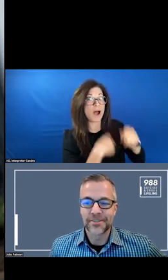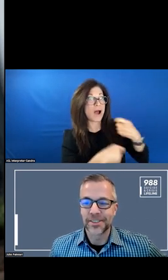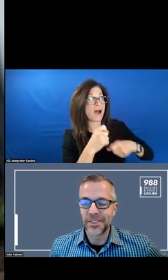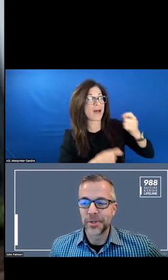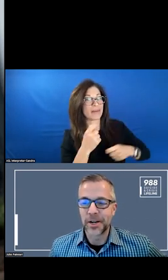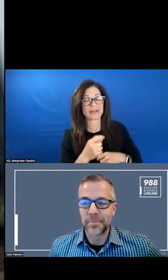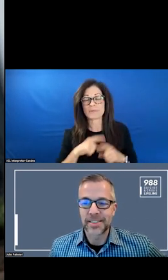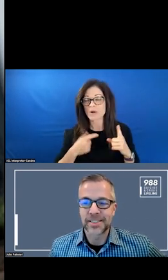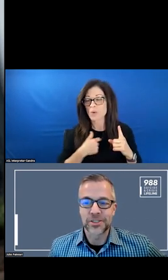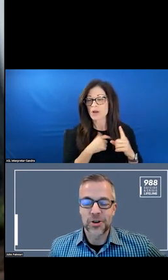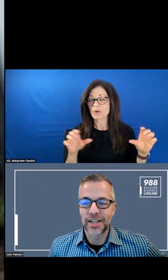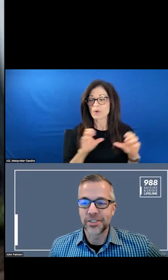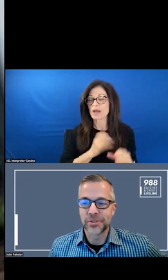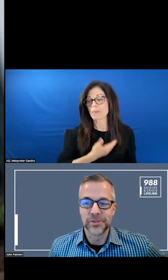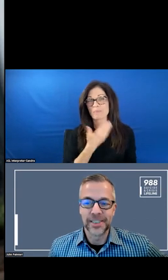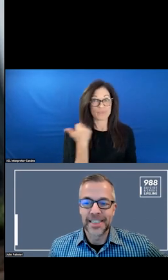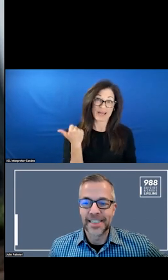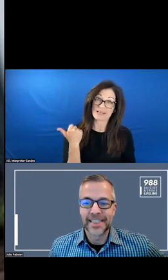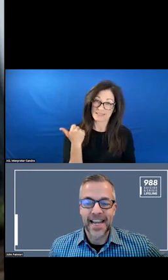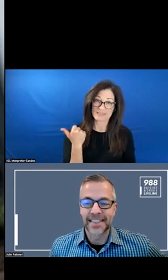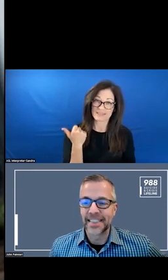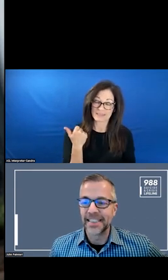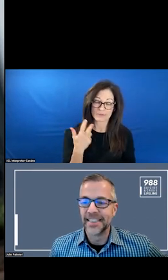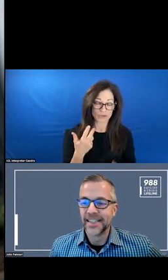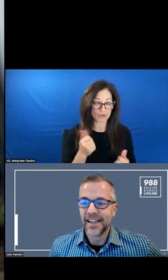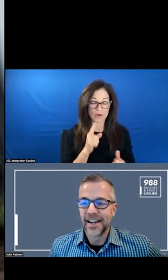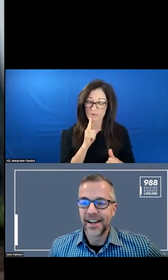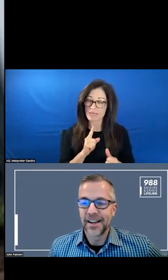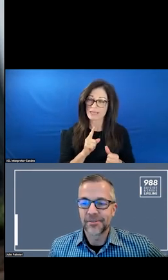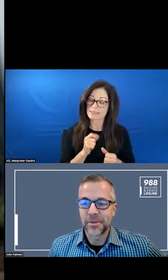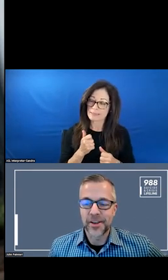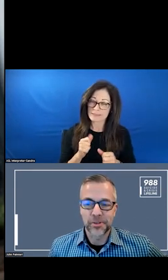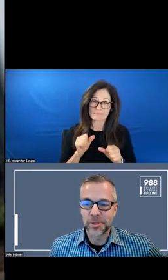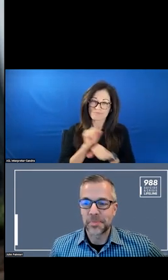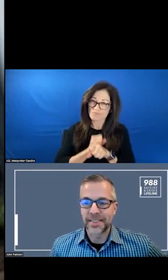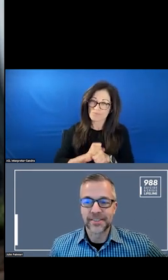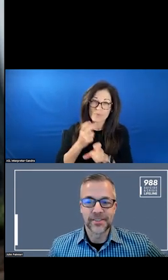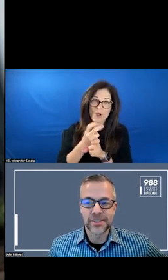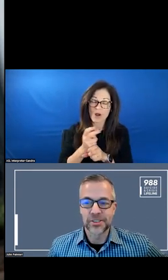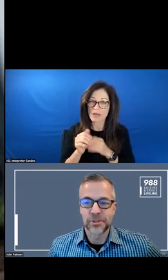DEFINITELY DOING OUR BEST IN TRYING TO LEAN IN AND LEAD TO THE